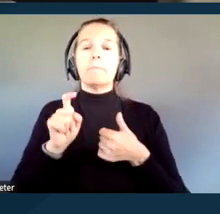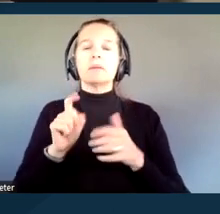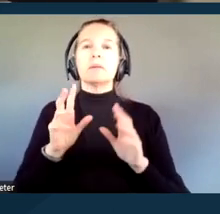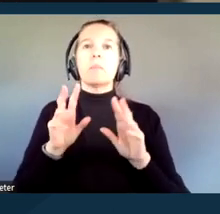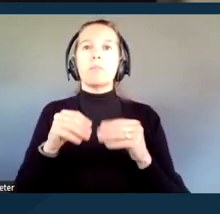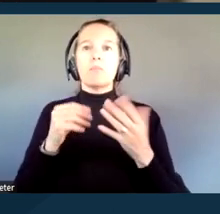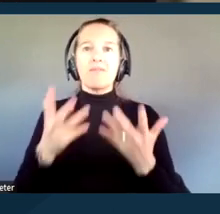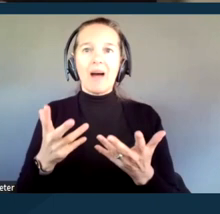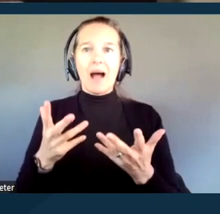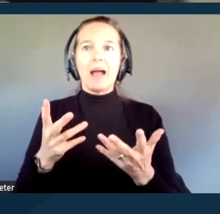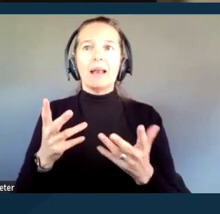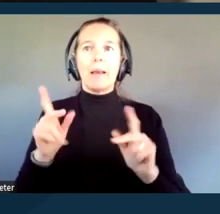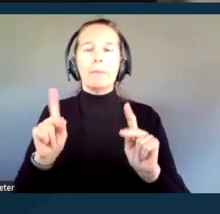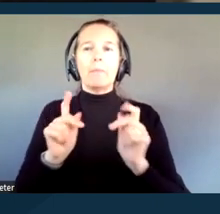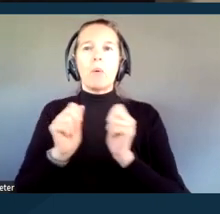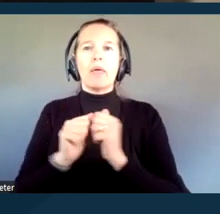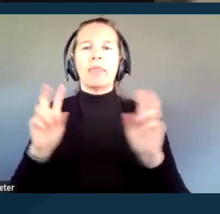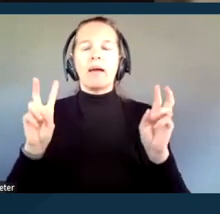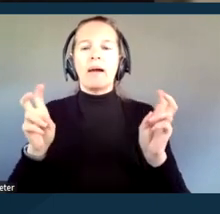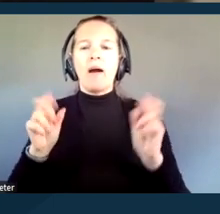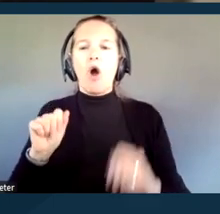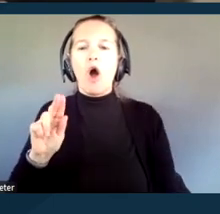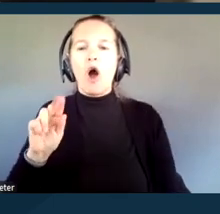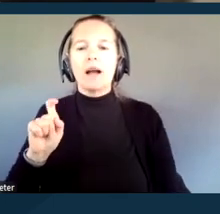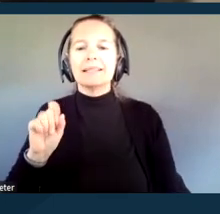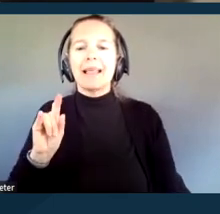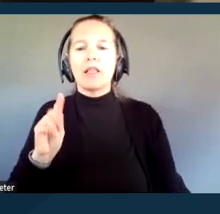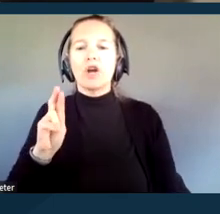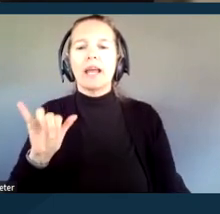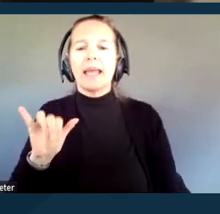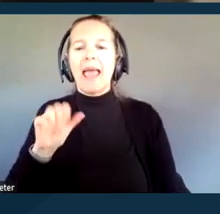with auxiliary aids and services where necessary